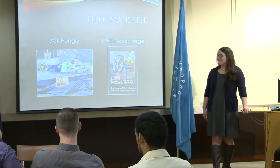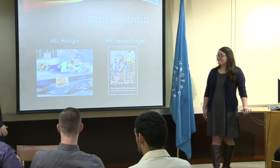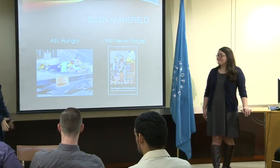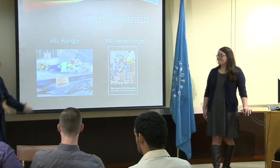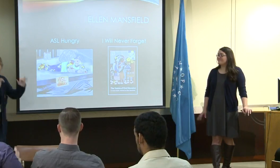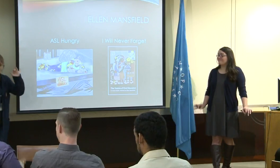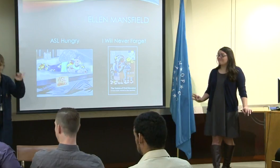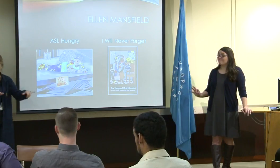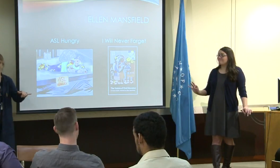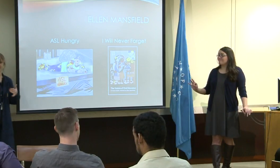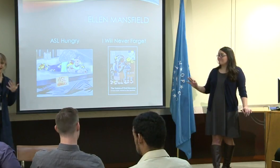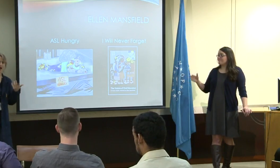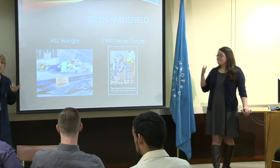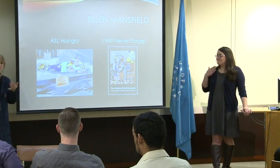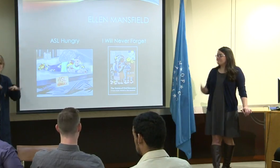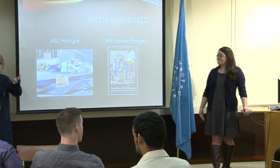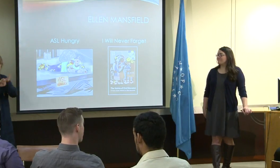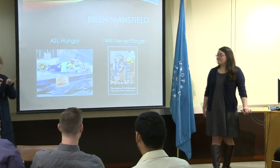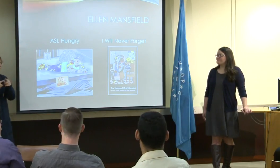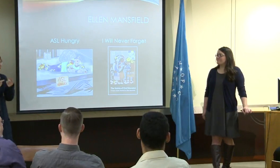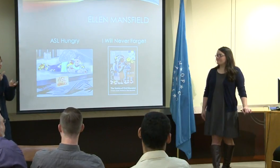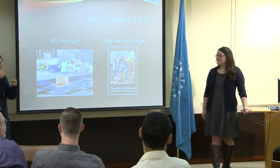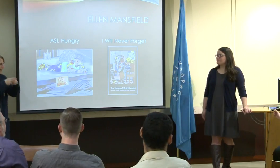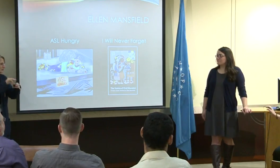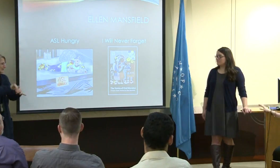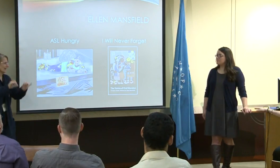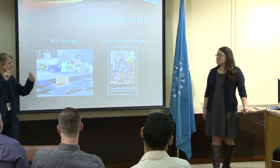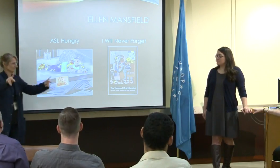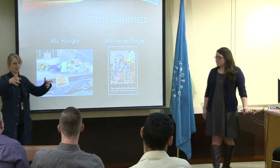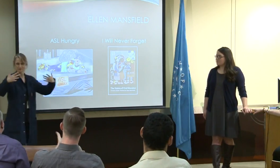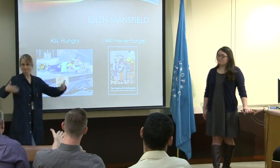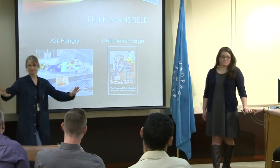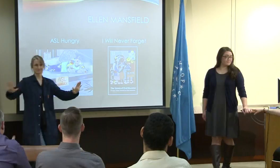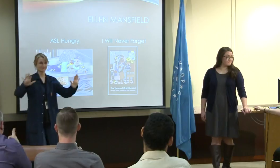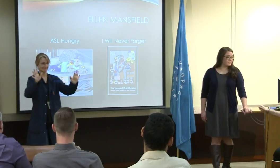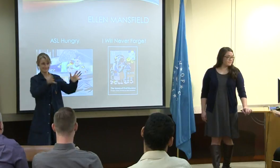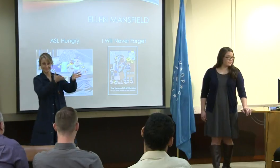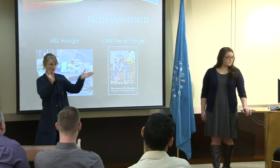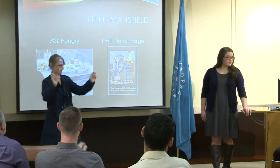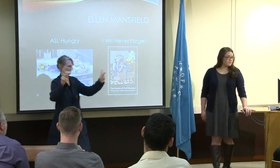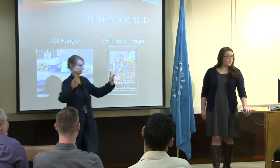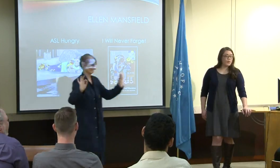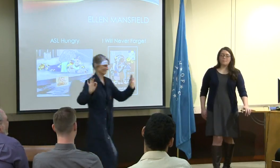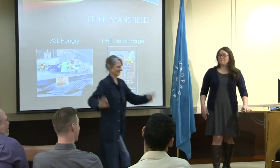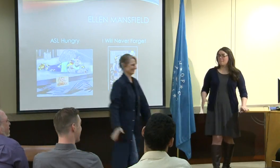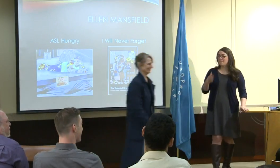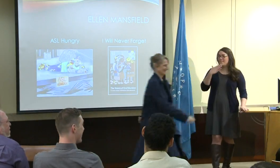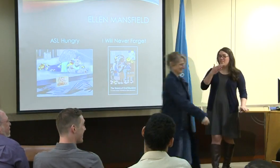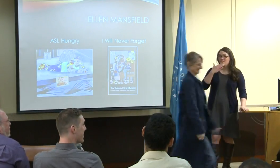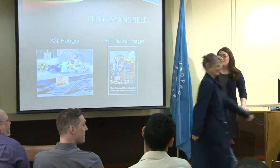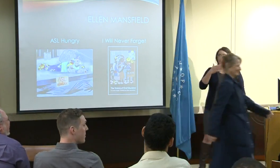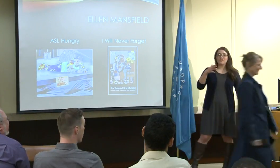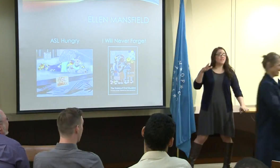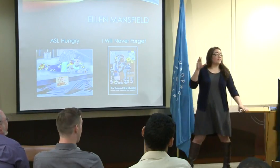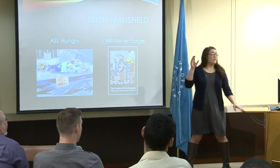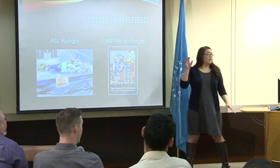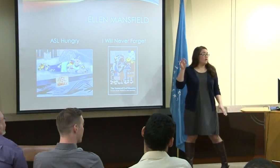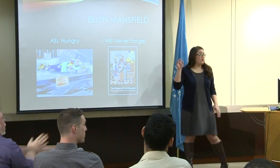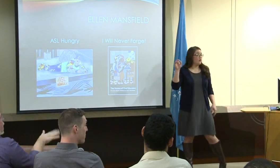So it's terrible when we see that. So I just wanted to mention that, so that's all.